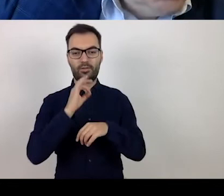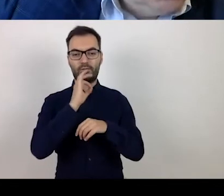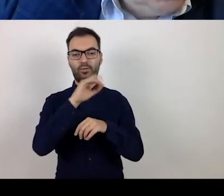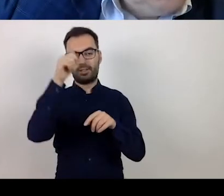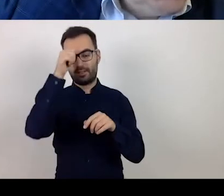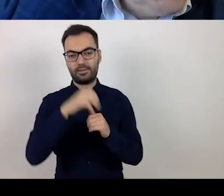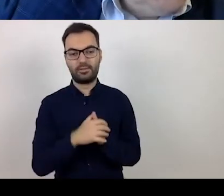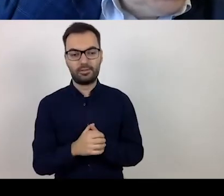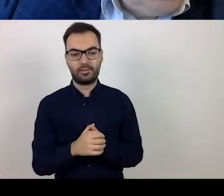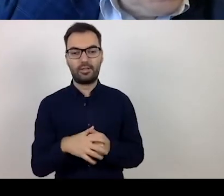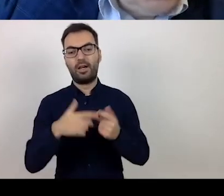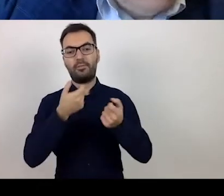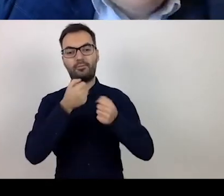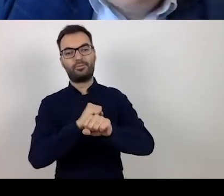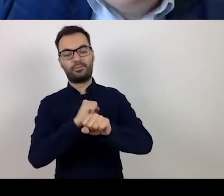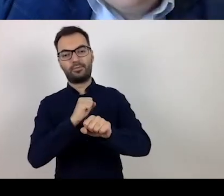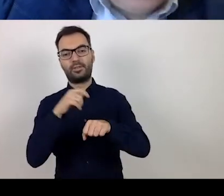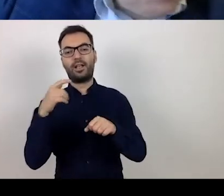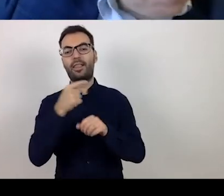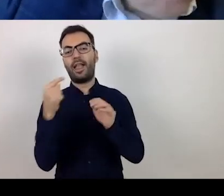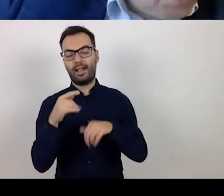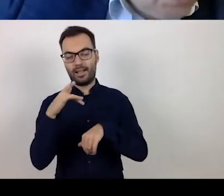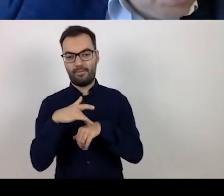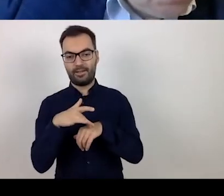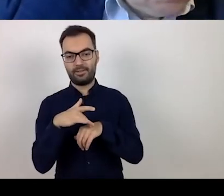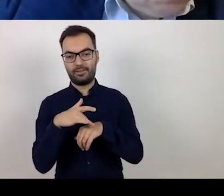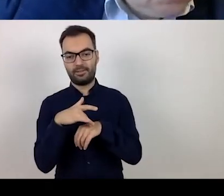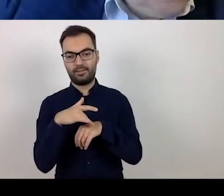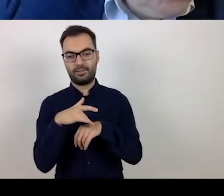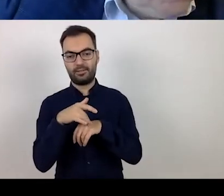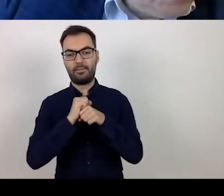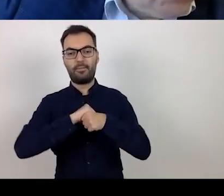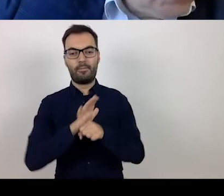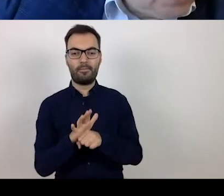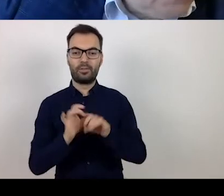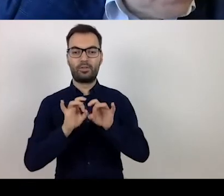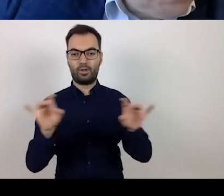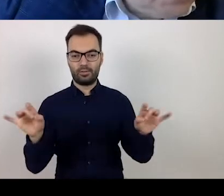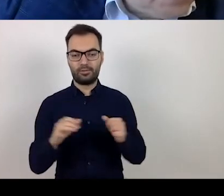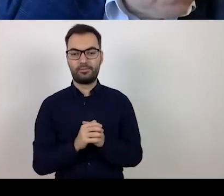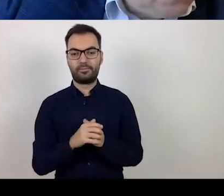"Counteracting negative effects of the COVID-19 pandemic, in Pro-Medica in Ełk,